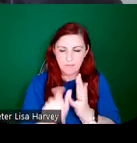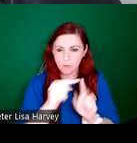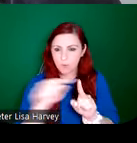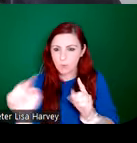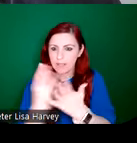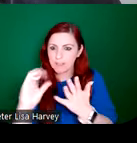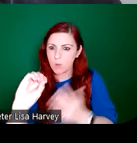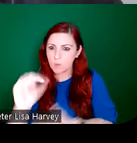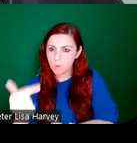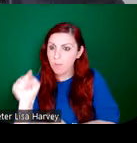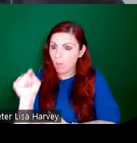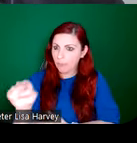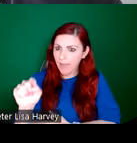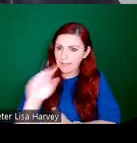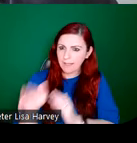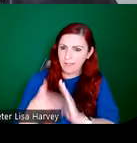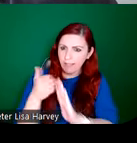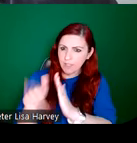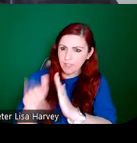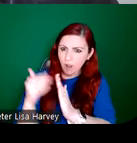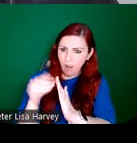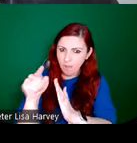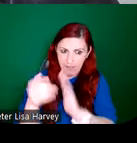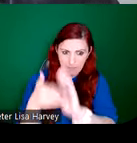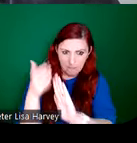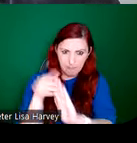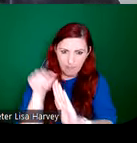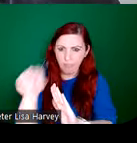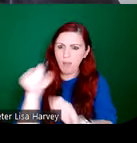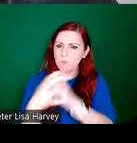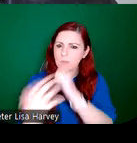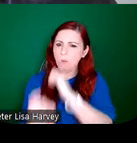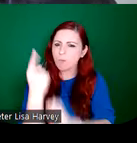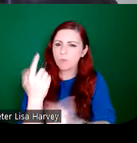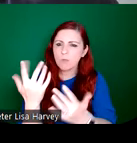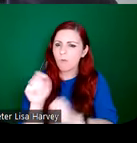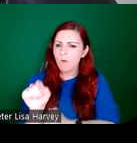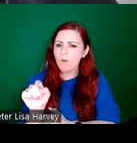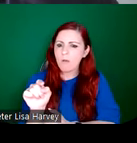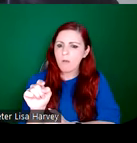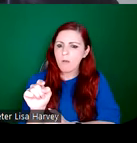particular represented an opportunity to, in terms of the decoration of this